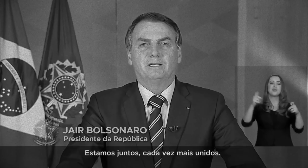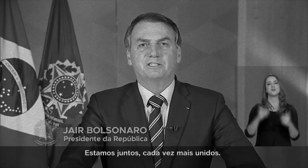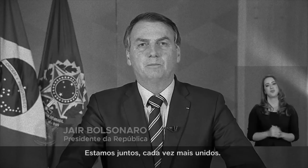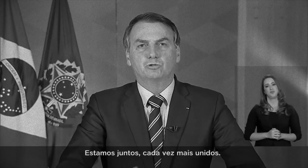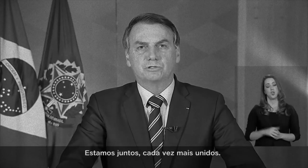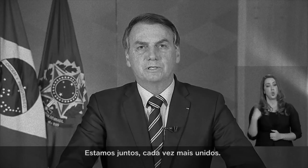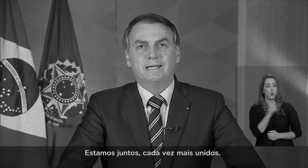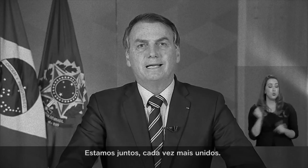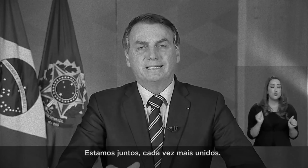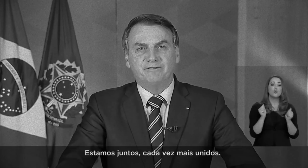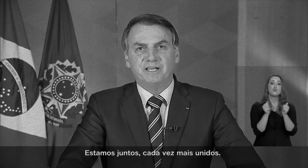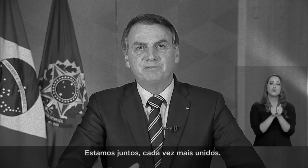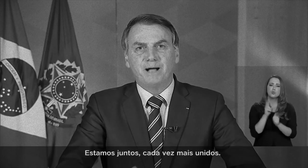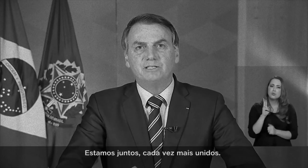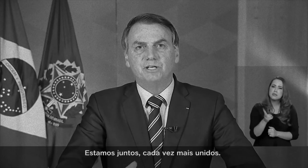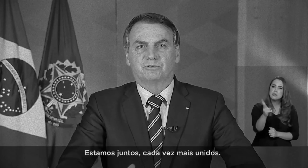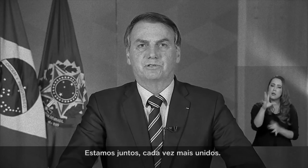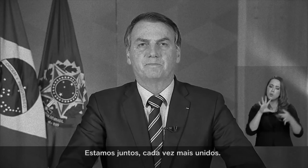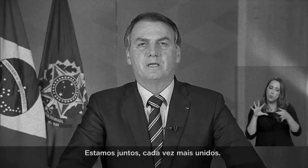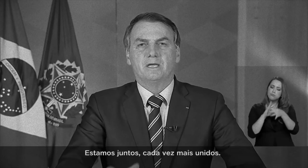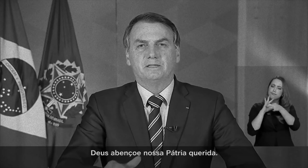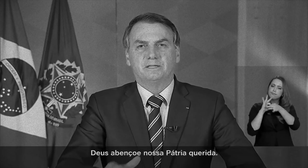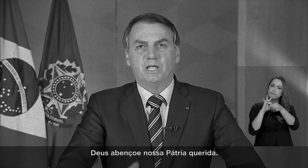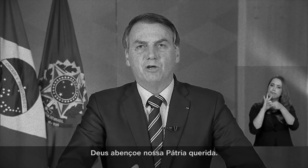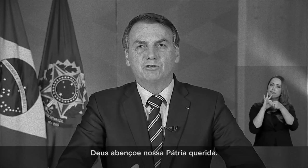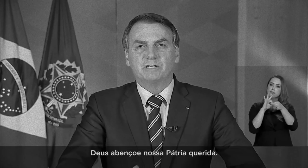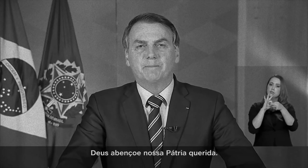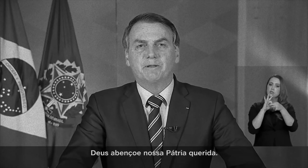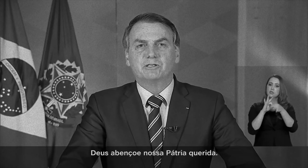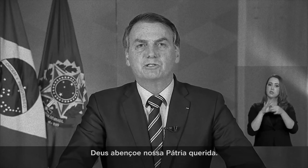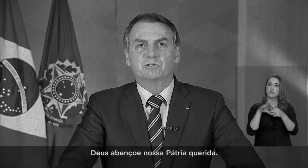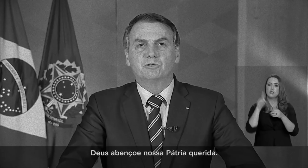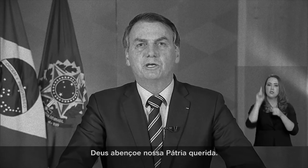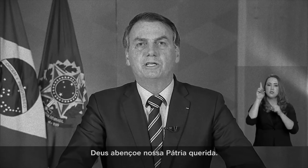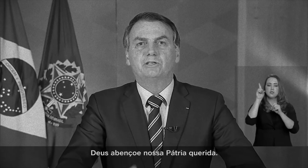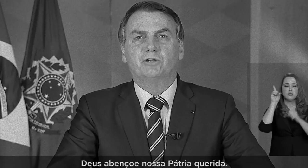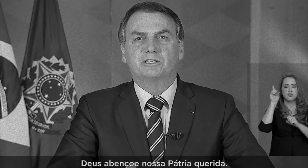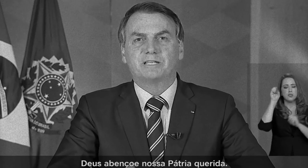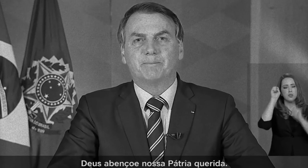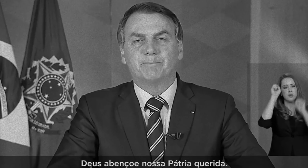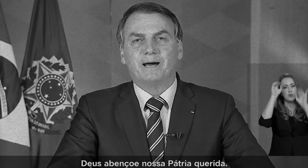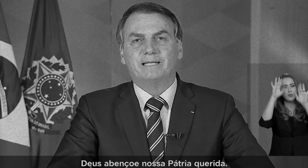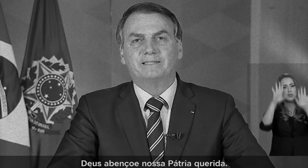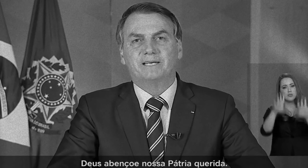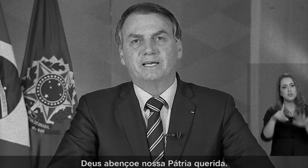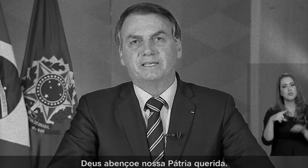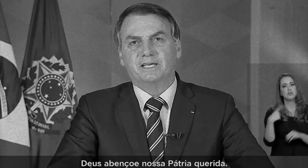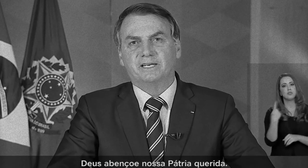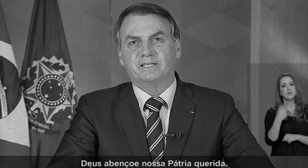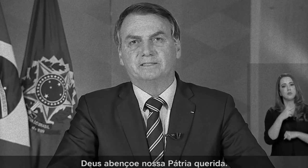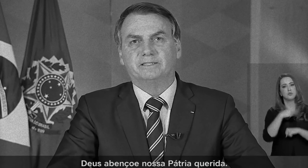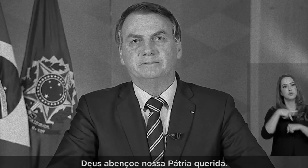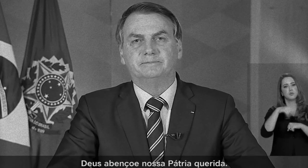We are all together, even more united God bless our beloved country.